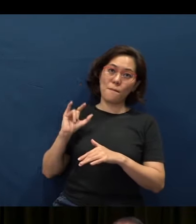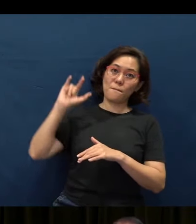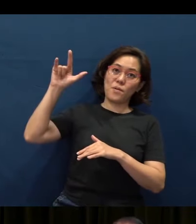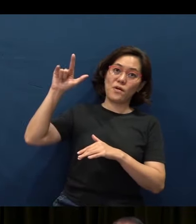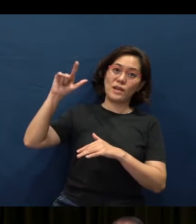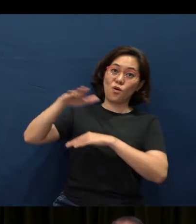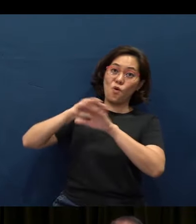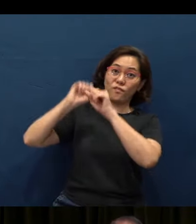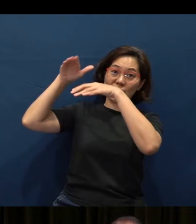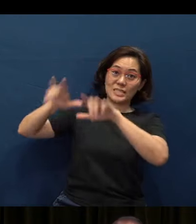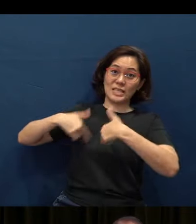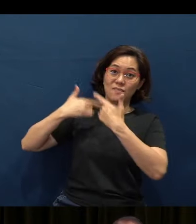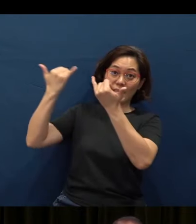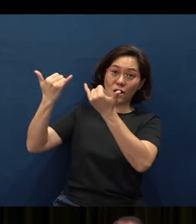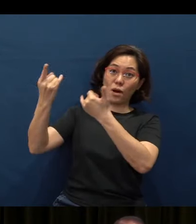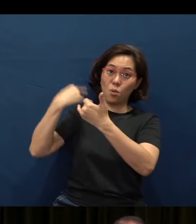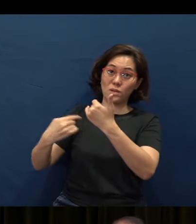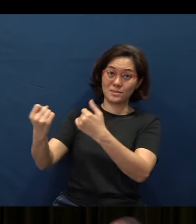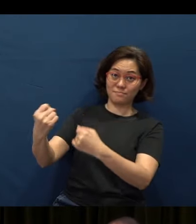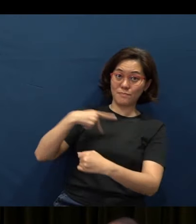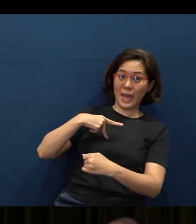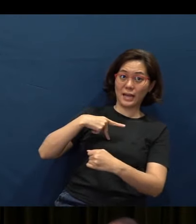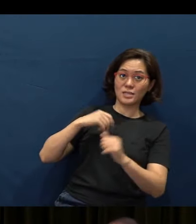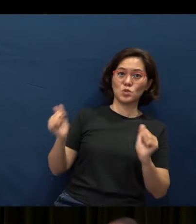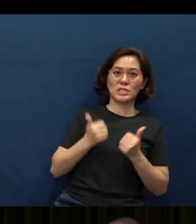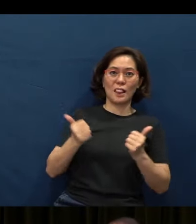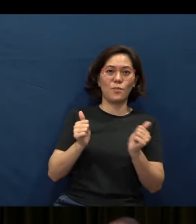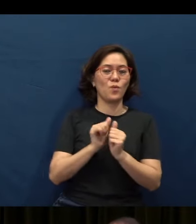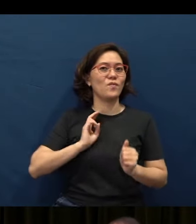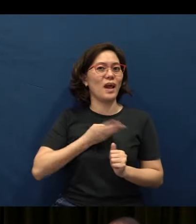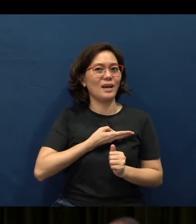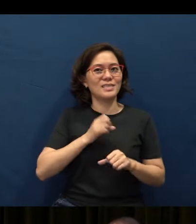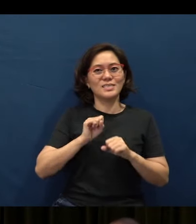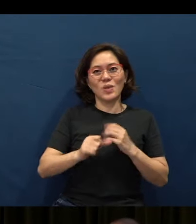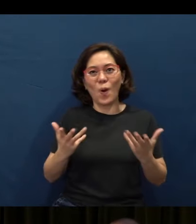back to just celebrate together with us. So just prepare your hearts.